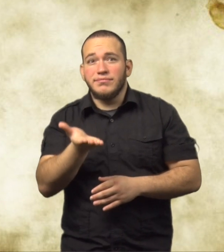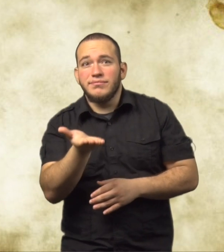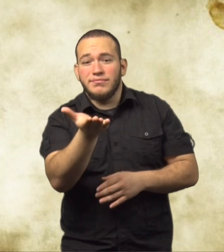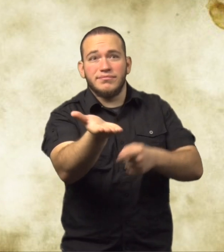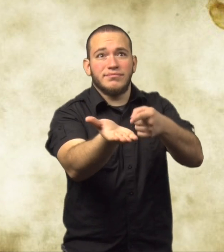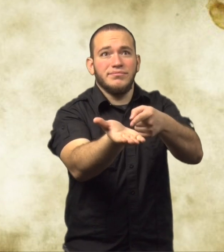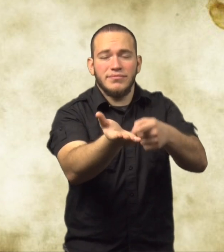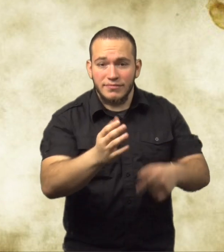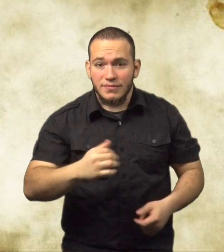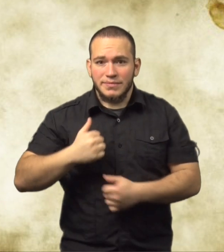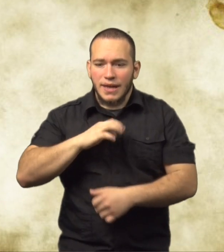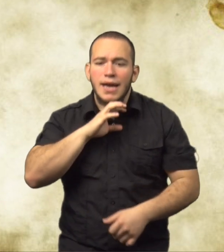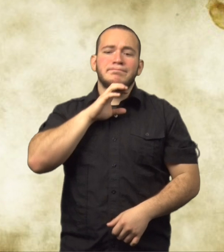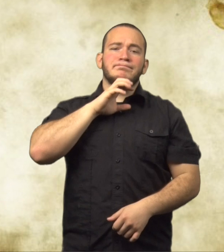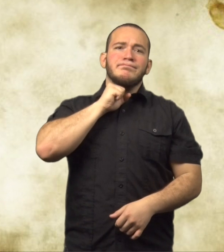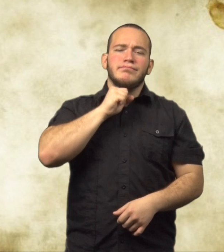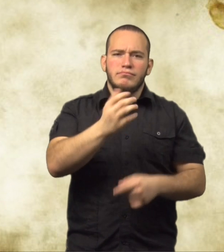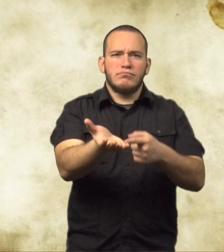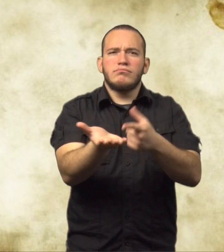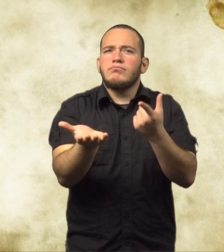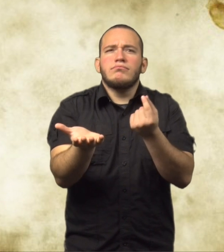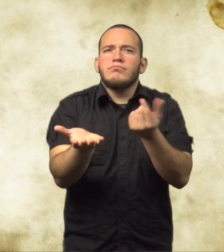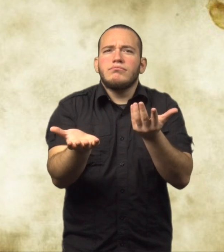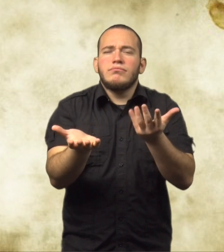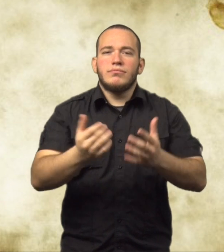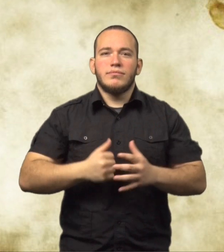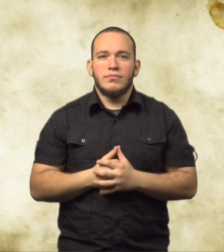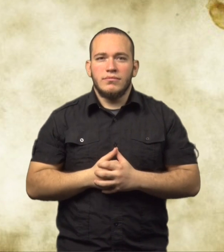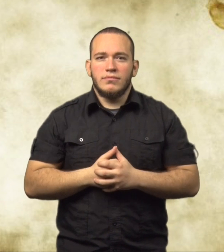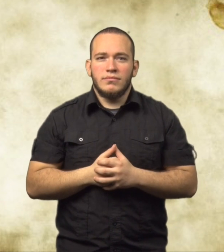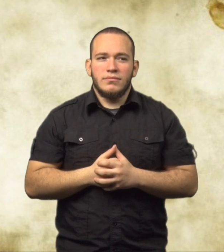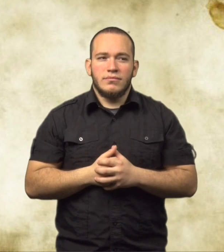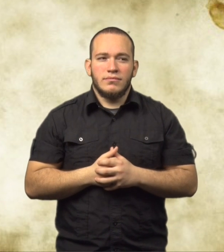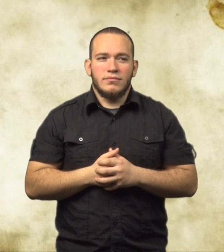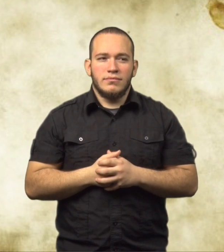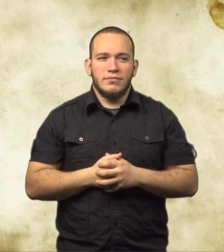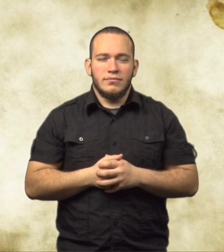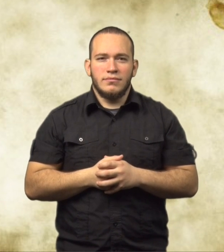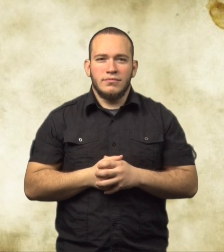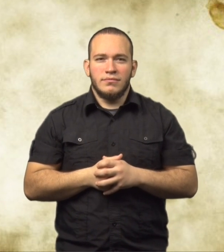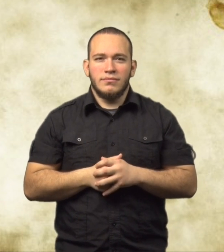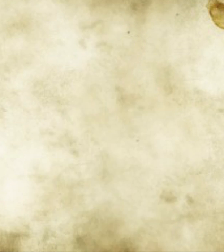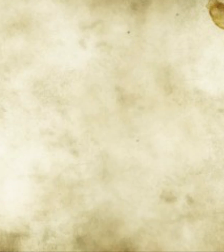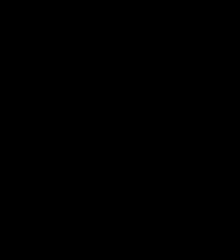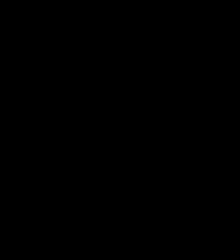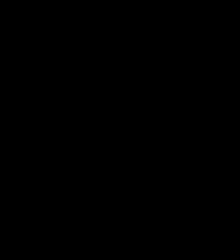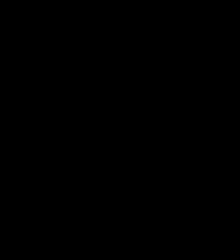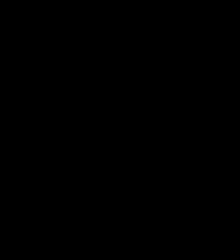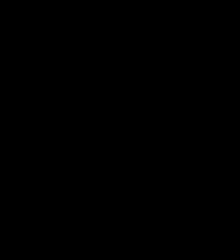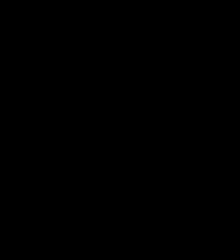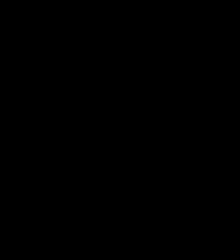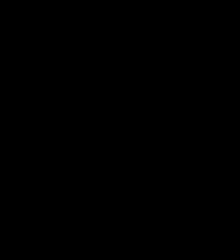Dad holds up something. The soldier looks at it decides to drop it. What was it that Dad held up?